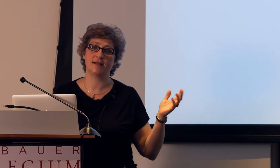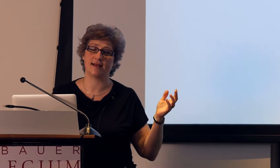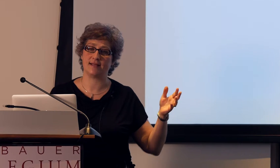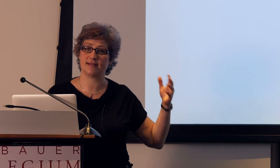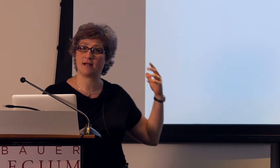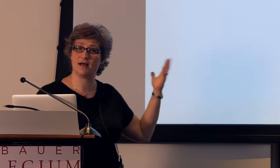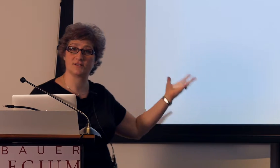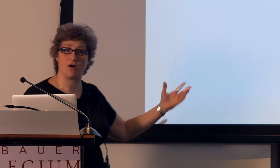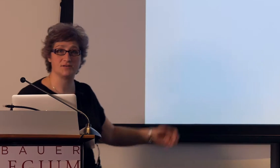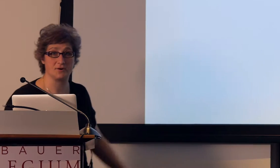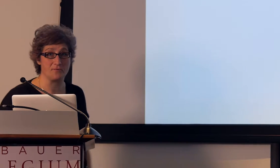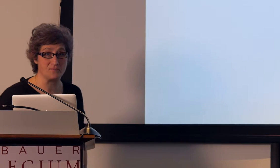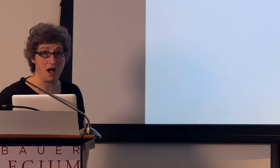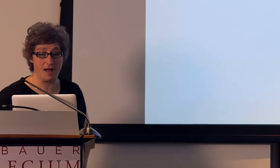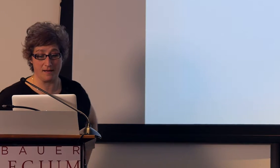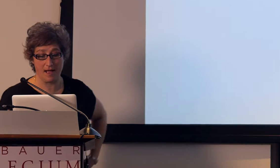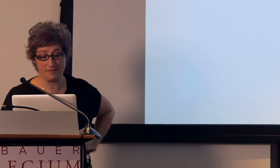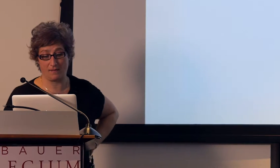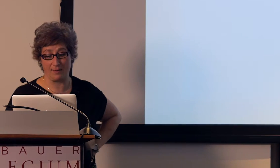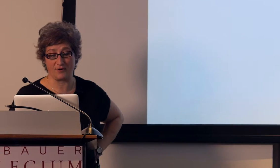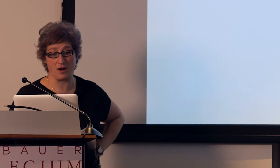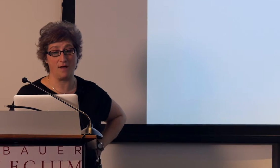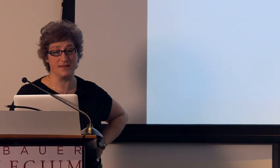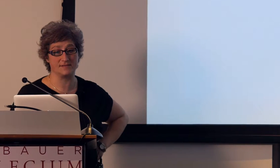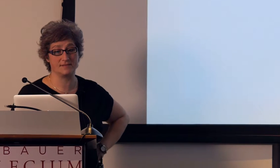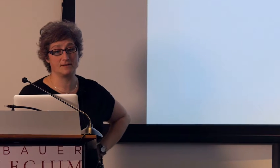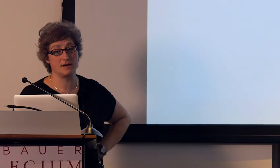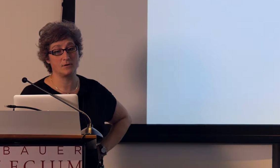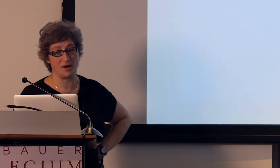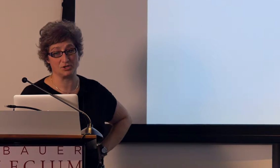and Annie Senghas also collaborate on this question.